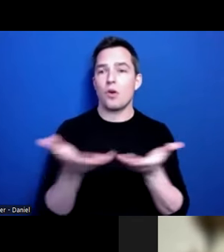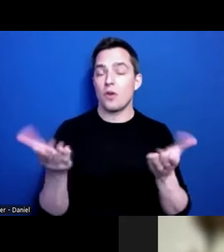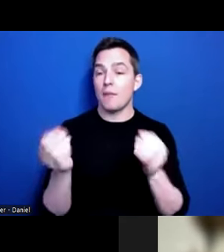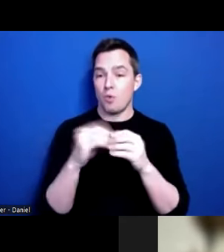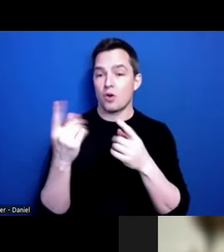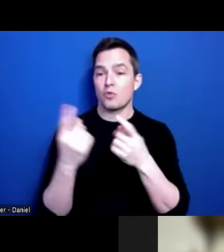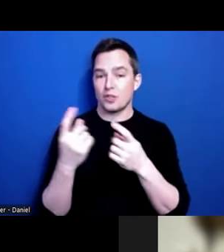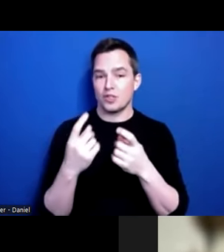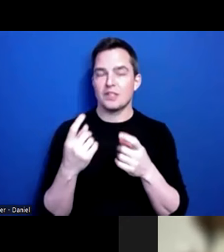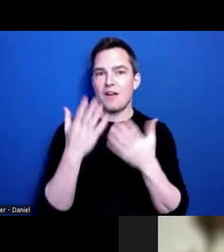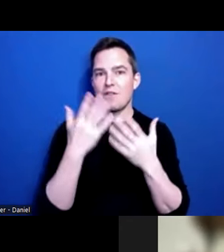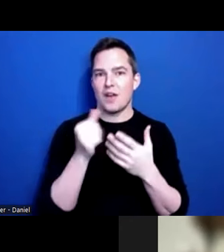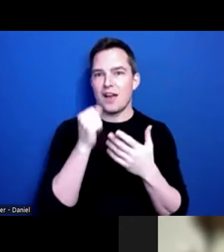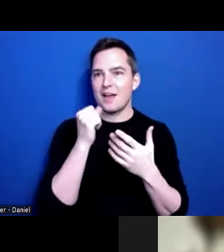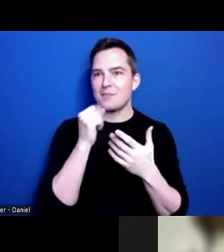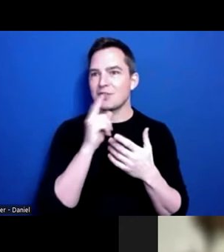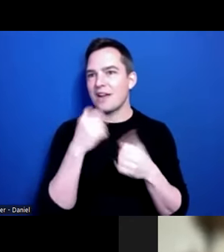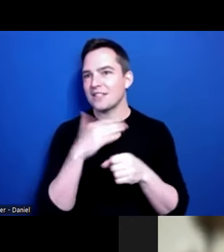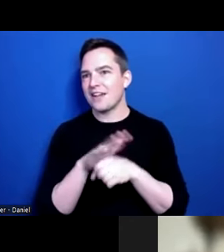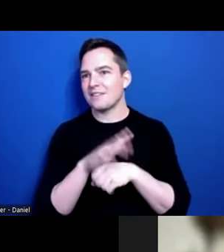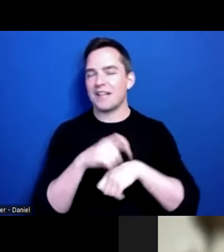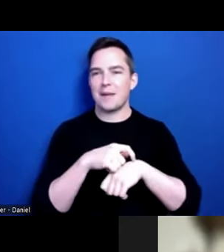but unfortunately, I don’t know that we’re going to have enough time to get to them all.